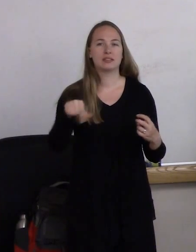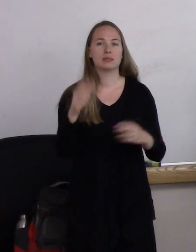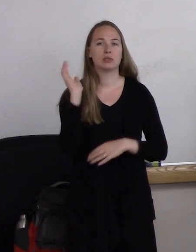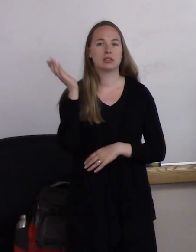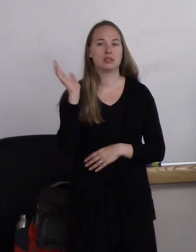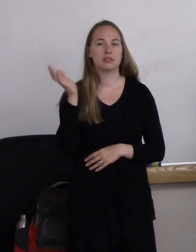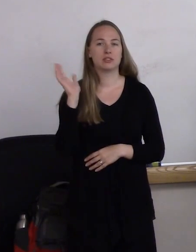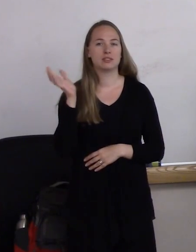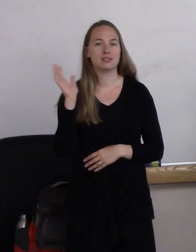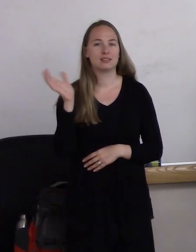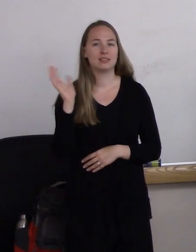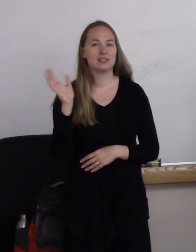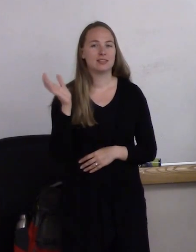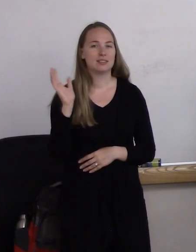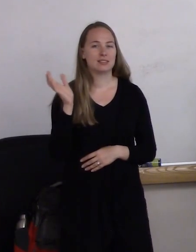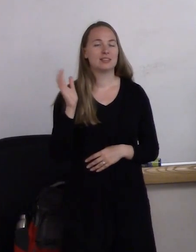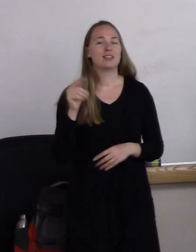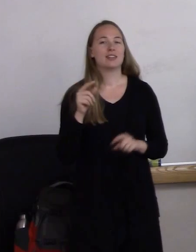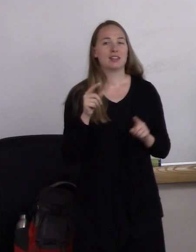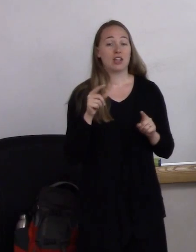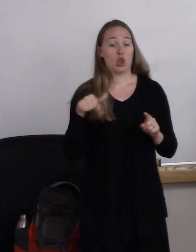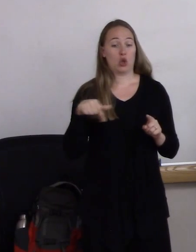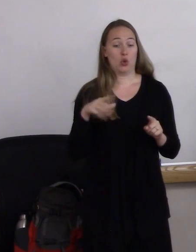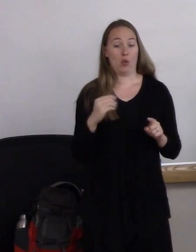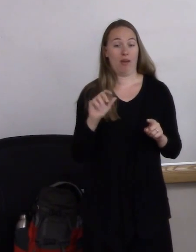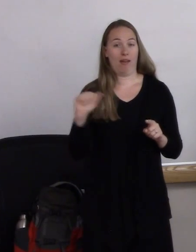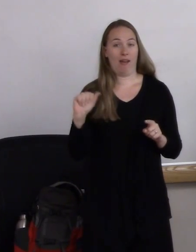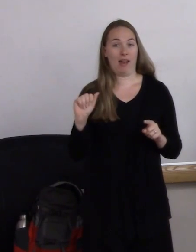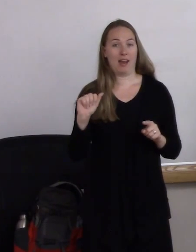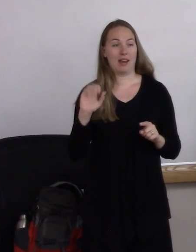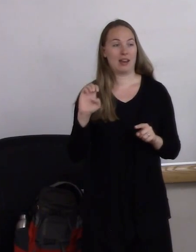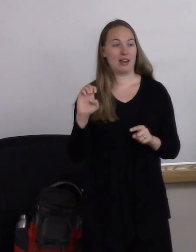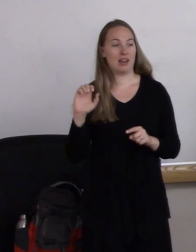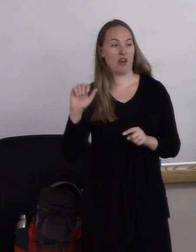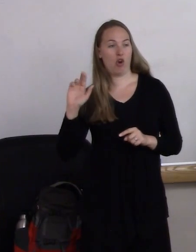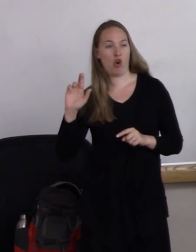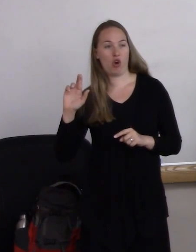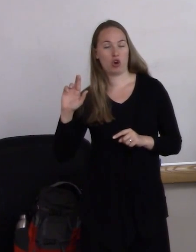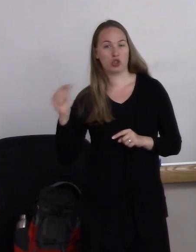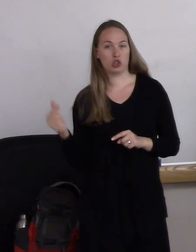Really glad that Q&A ERG group was able to pull this together.